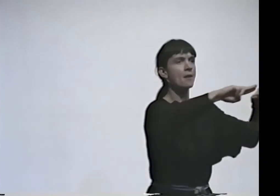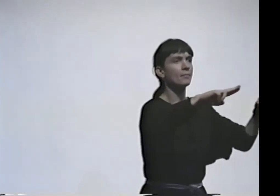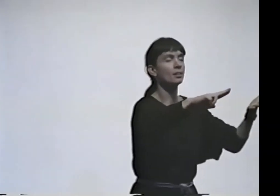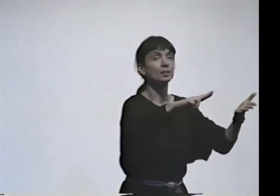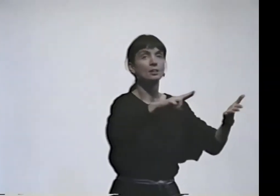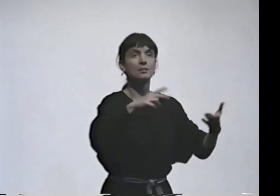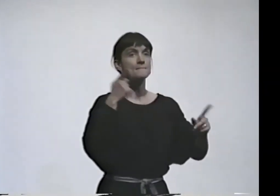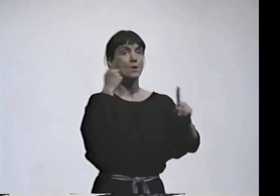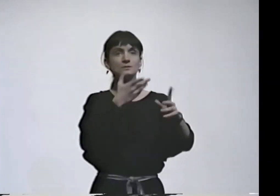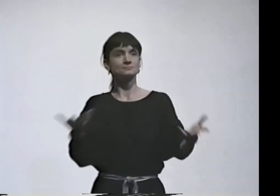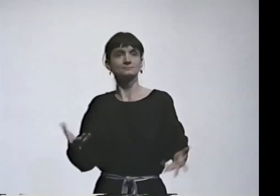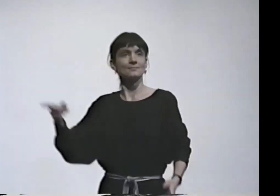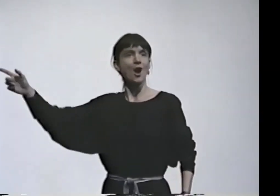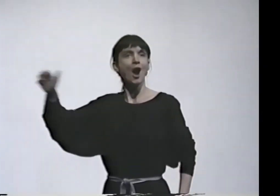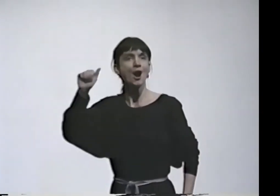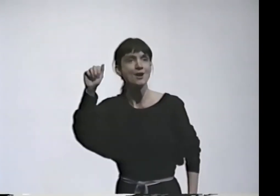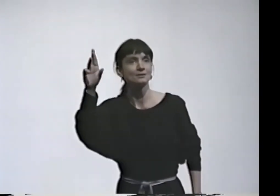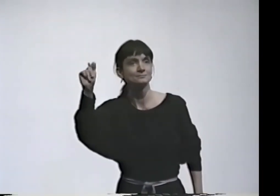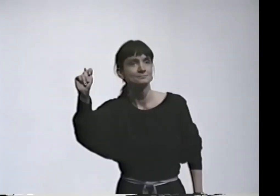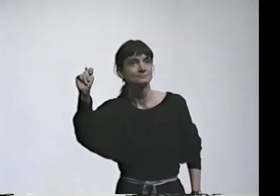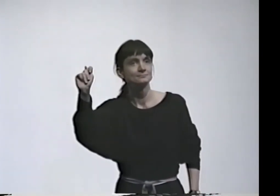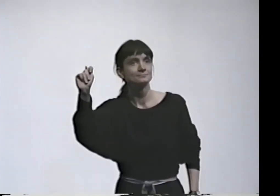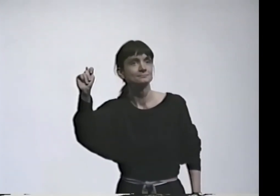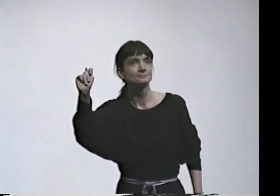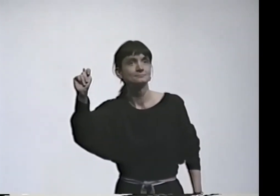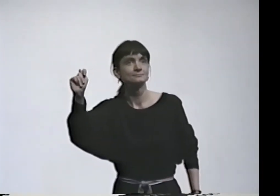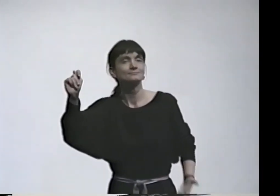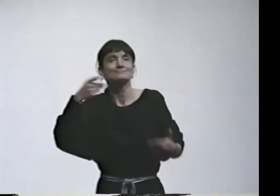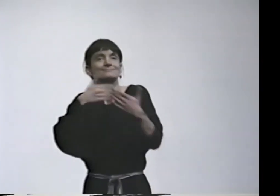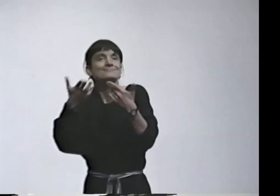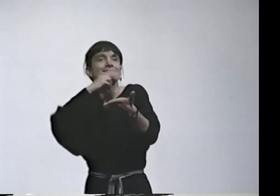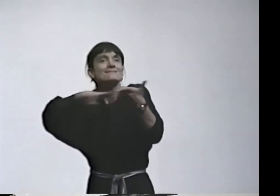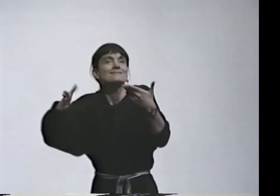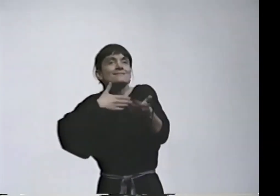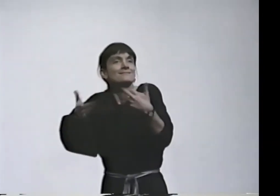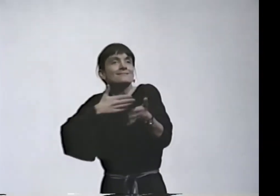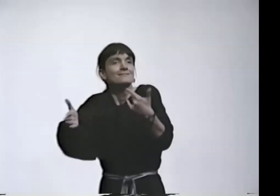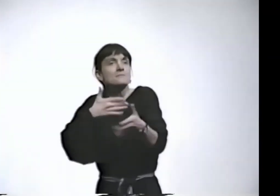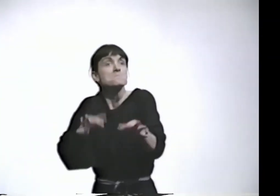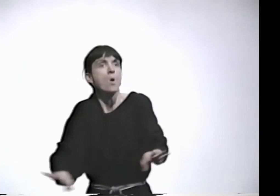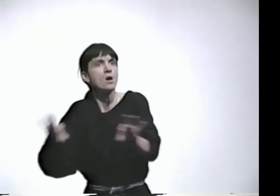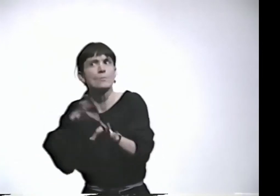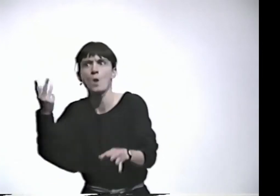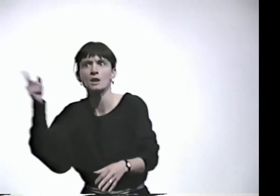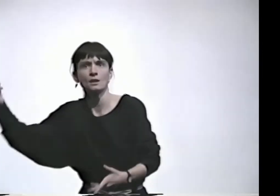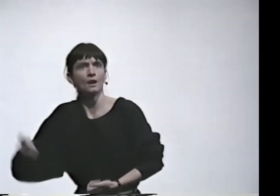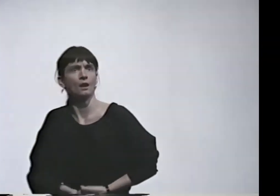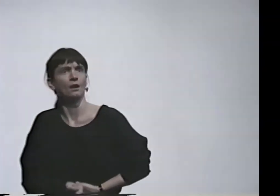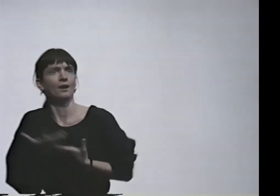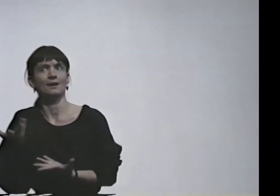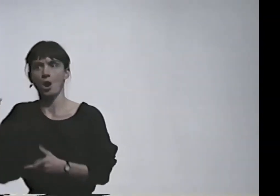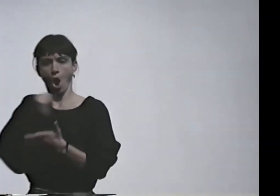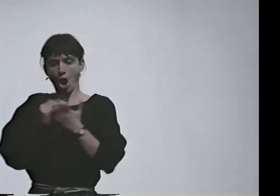HE'S PUT INTO THE CATEGORY HE WANTED TO BE IN AFTER HE WAS DEAD. THE POINT IS NOT WHAT YOU LABEL SOMETHING,